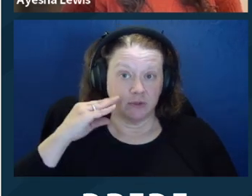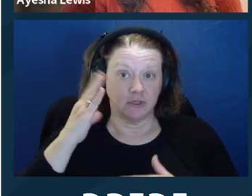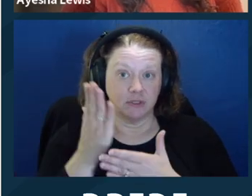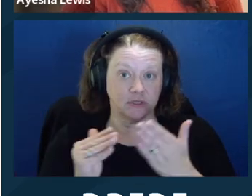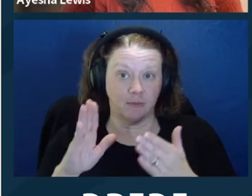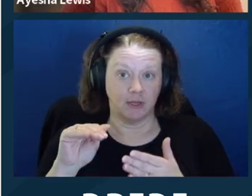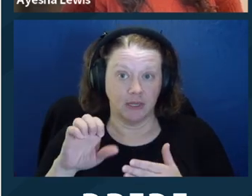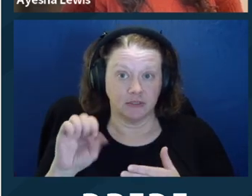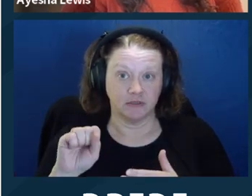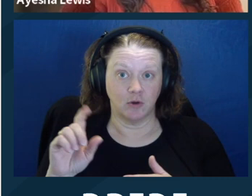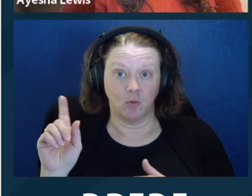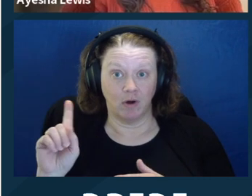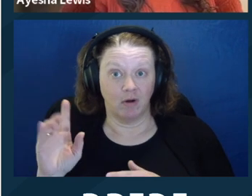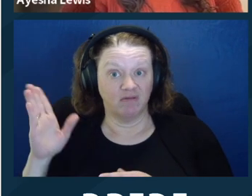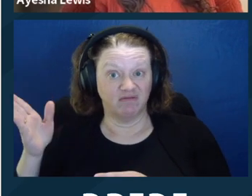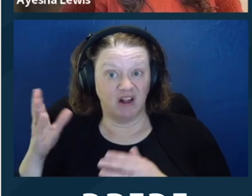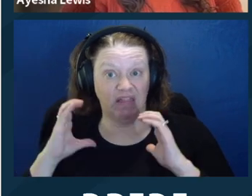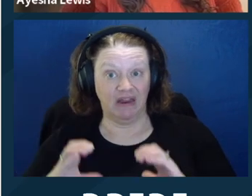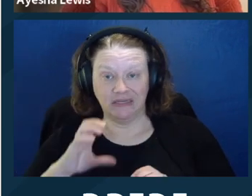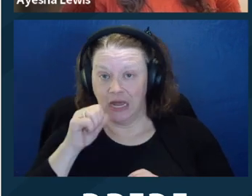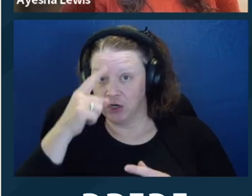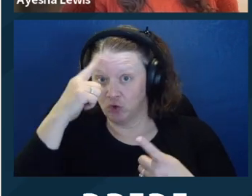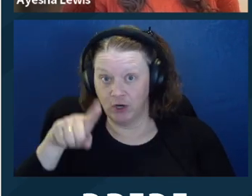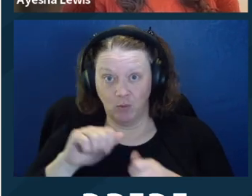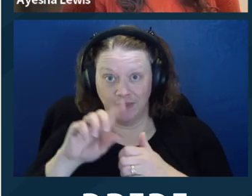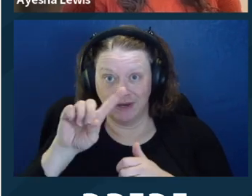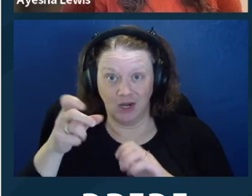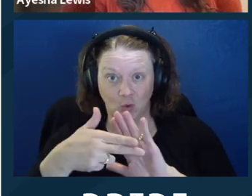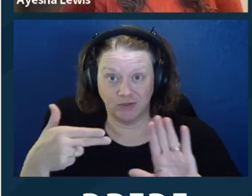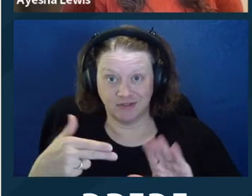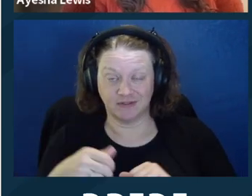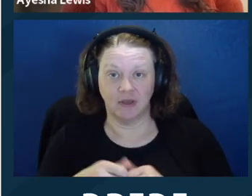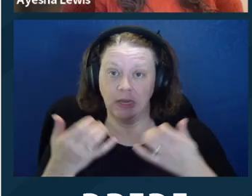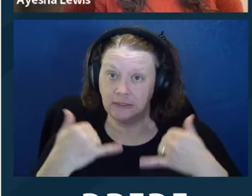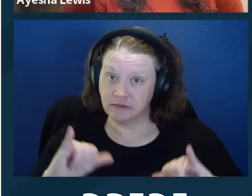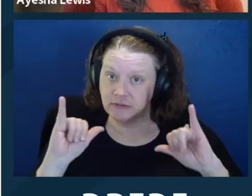You can ‑‑ some, like there have been cases where clients don't agree with their